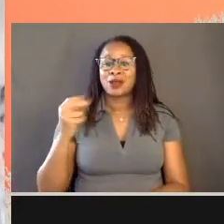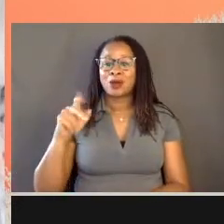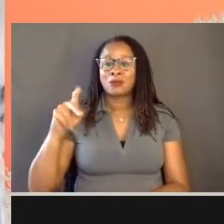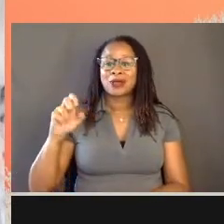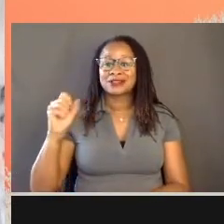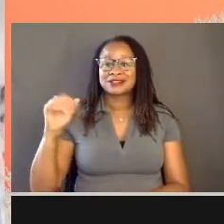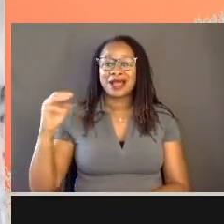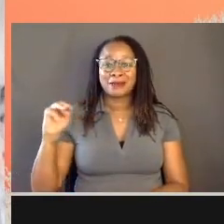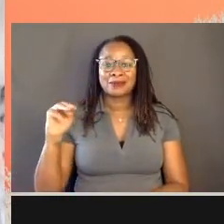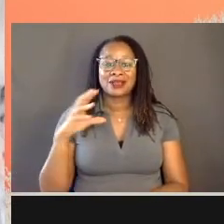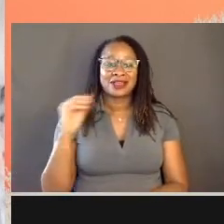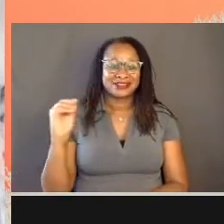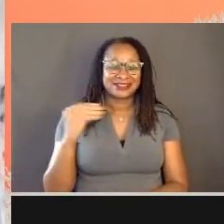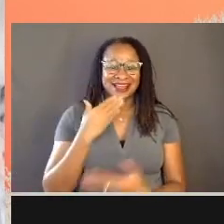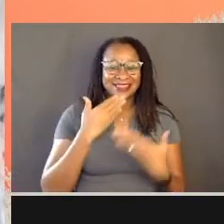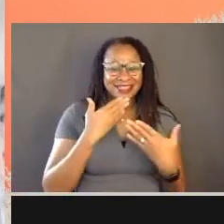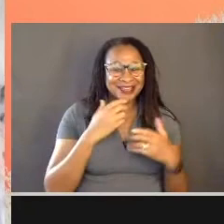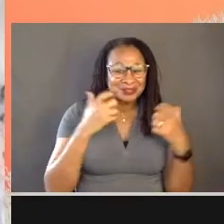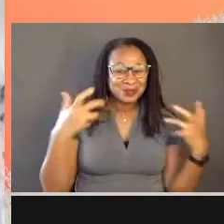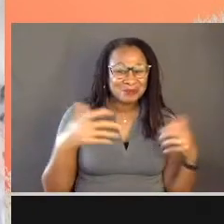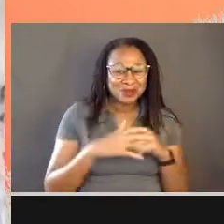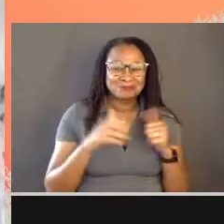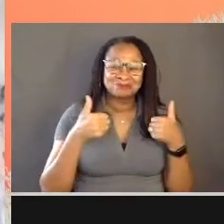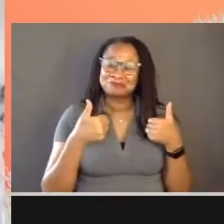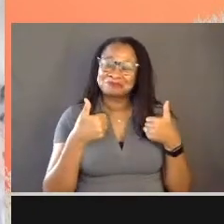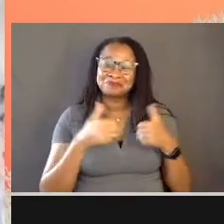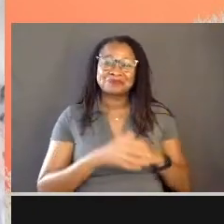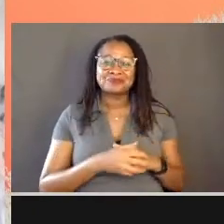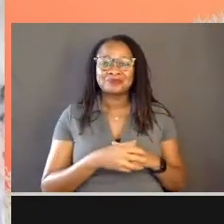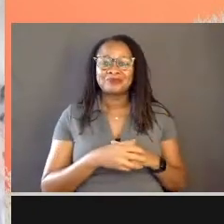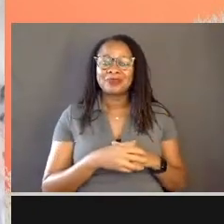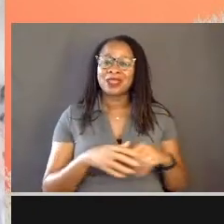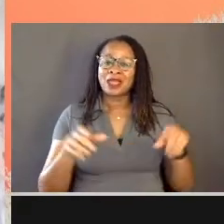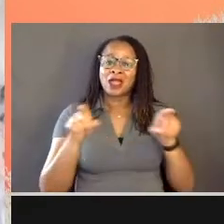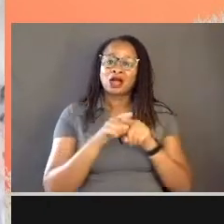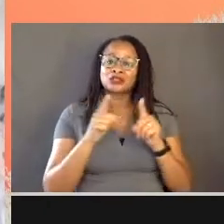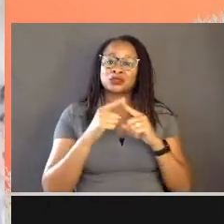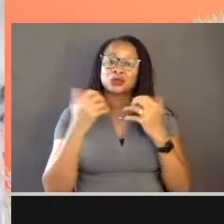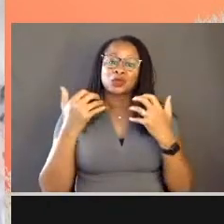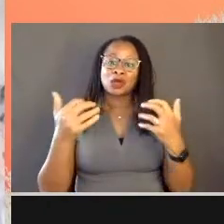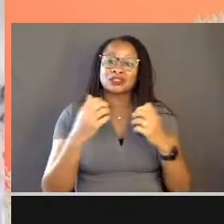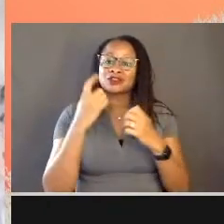And yeah, thank you very much for being here and also to the audience for spending time with us